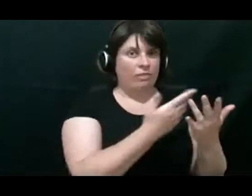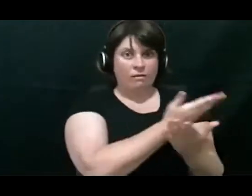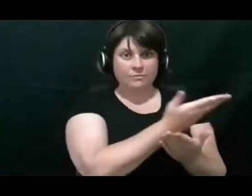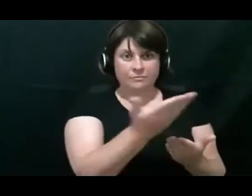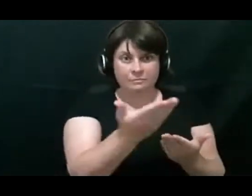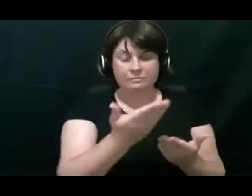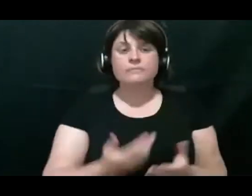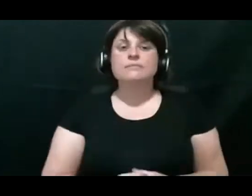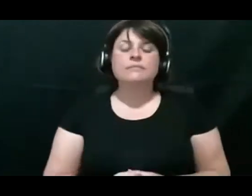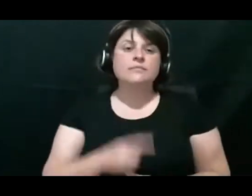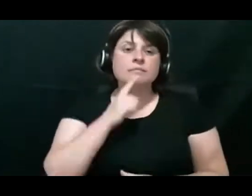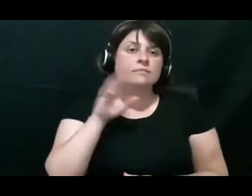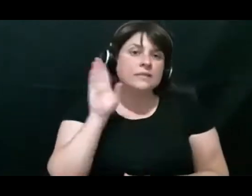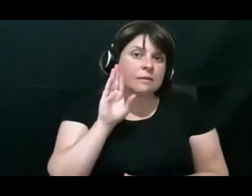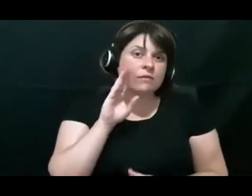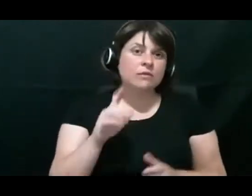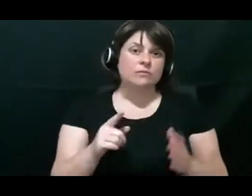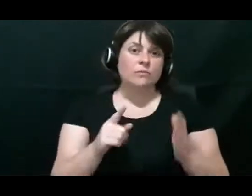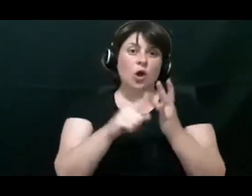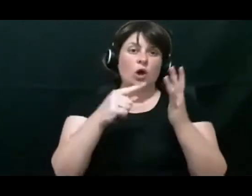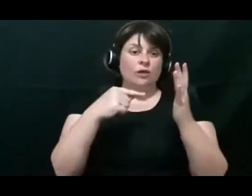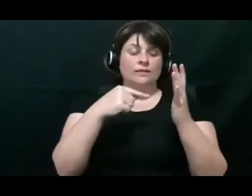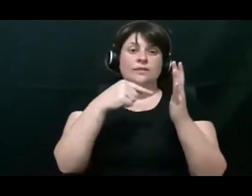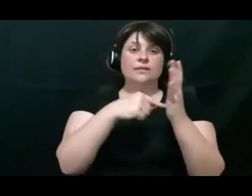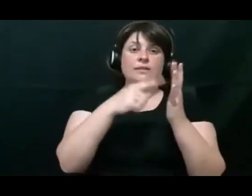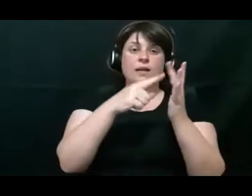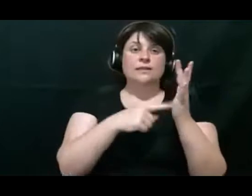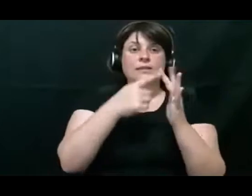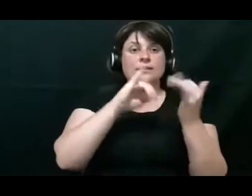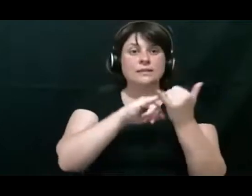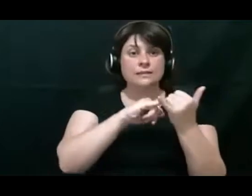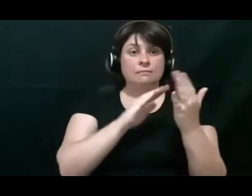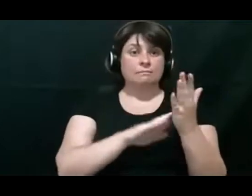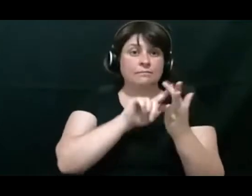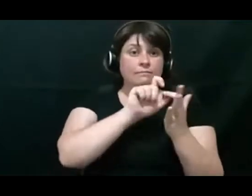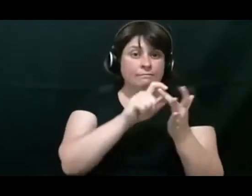As mentioned otitis media is a treatable condition.